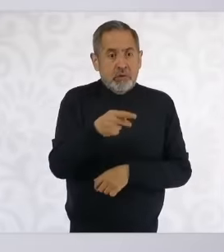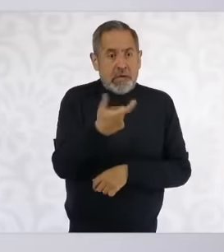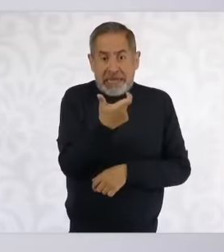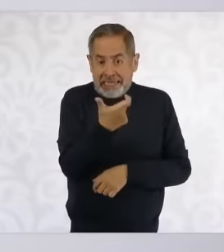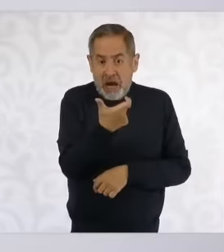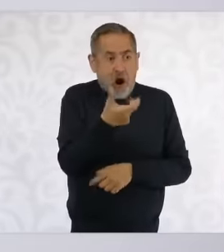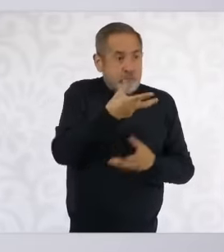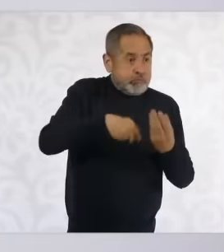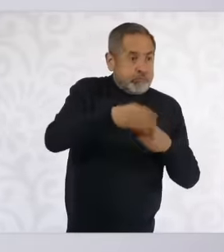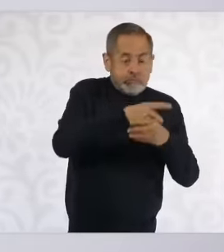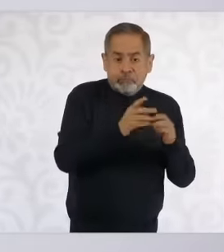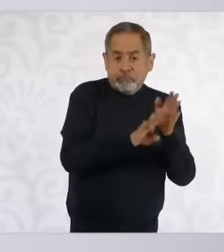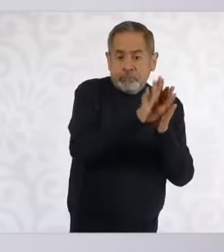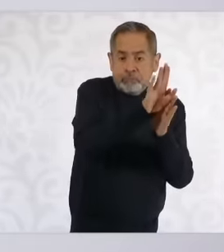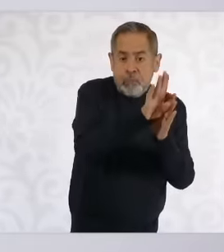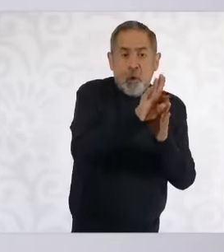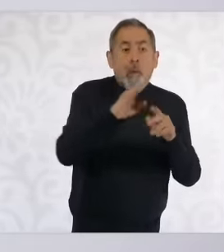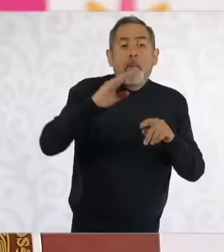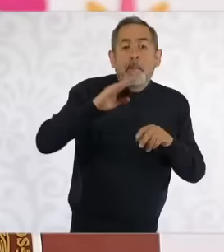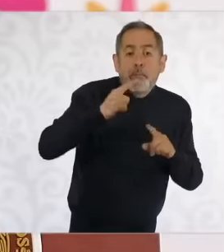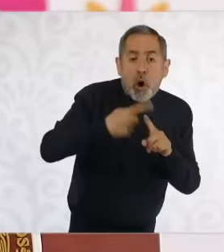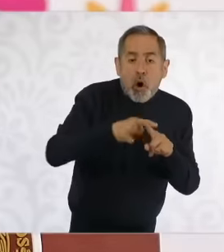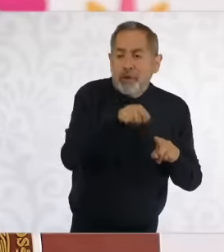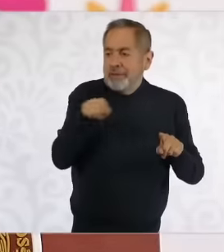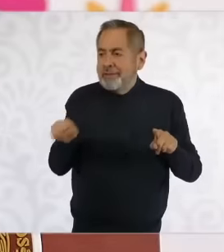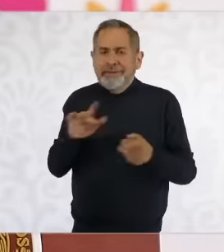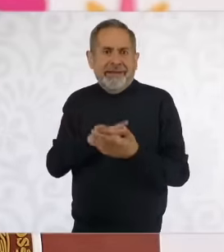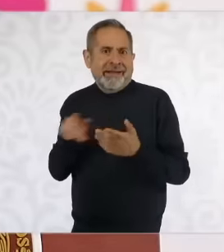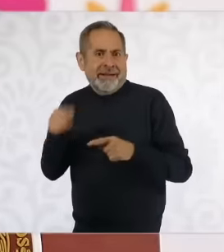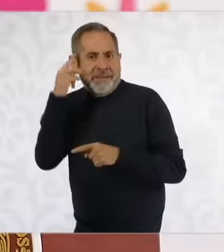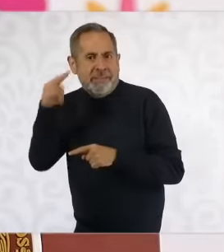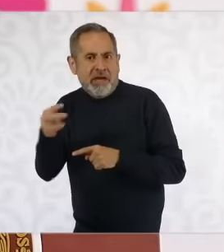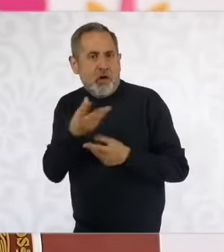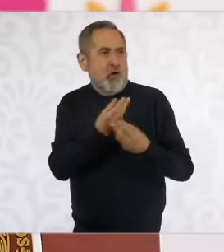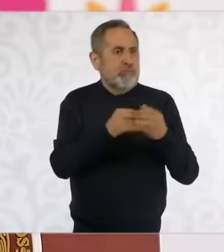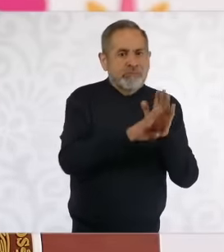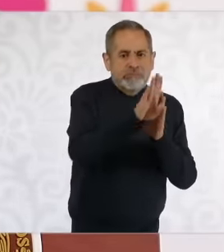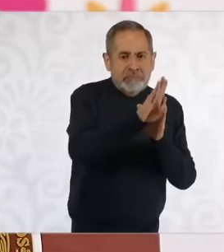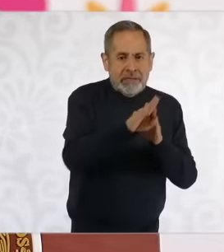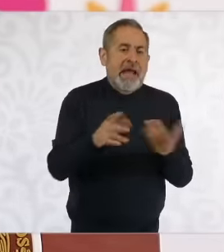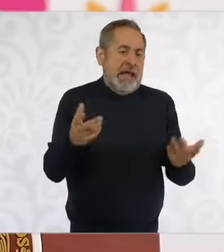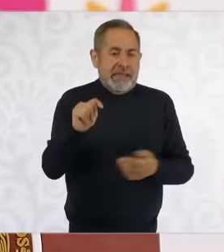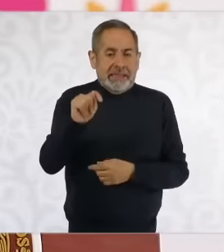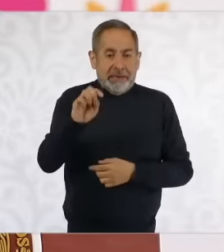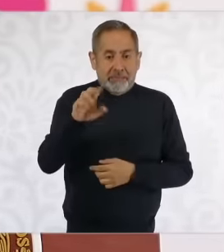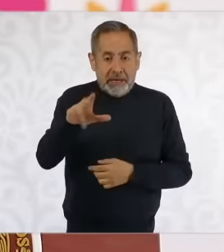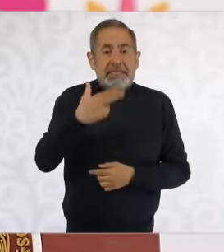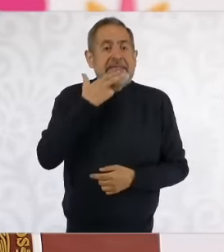the economy of Mexico and since the trade agreement benefits Canada, it benefits the United States and